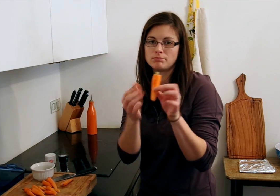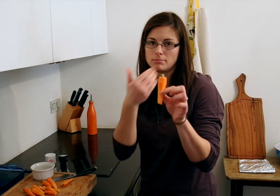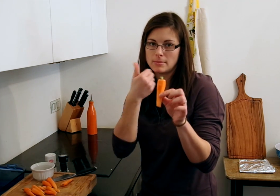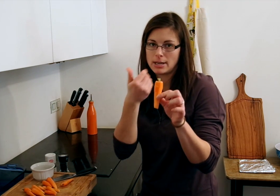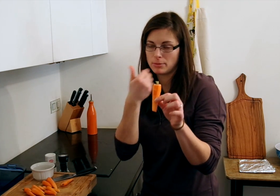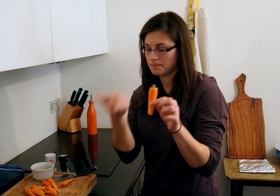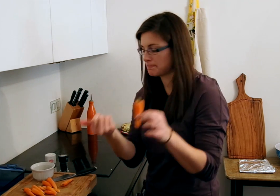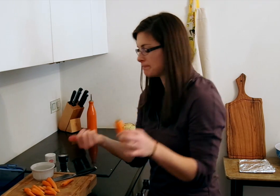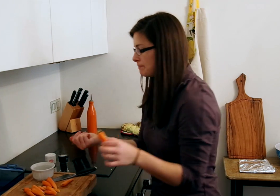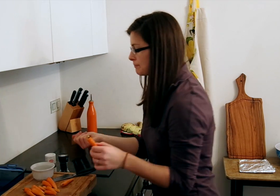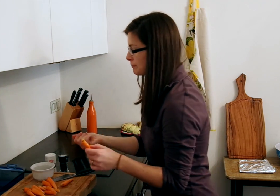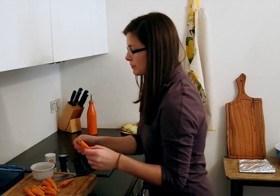That's better.